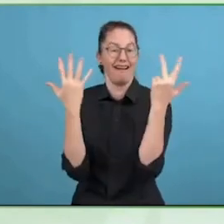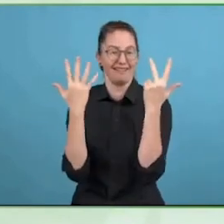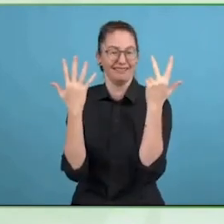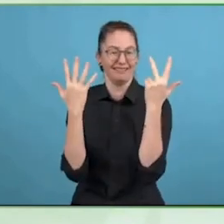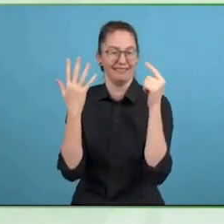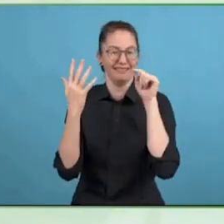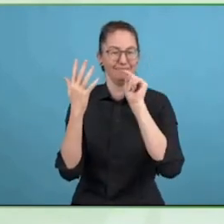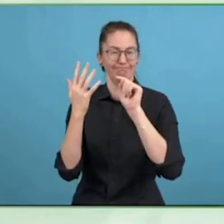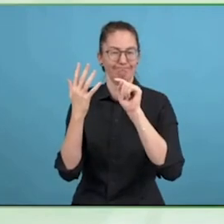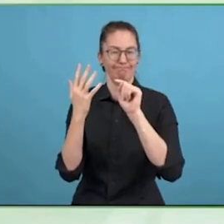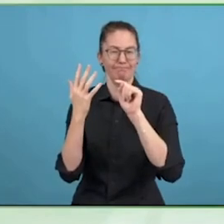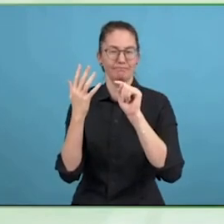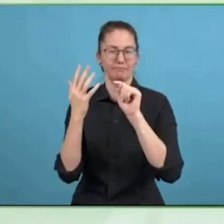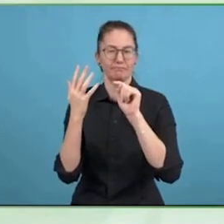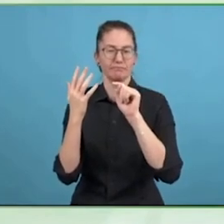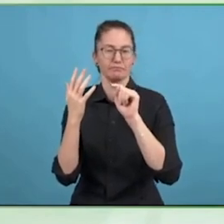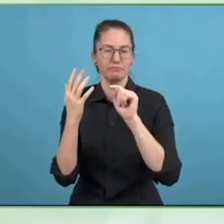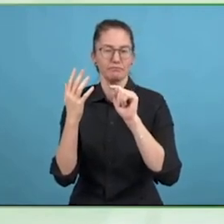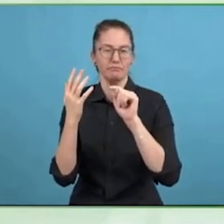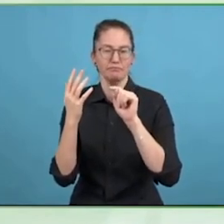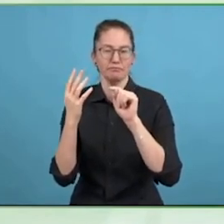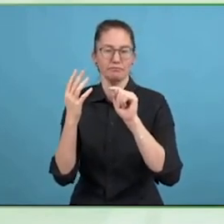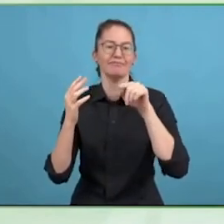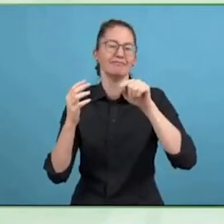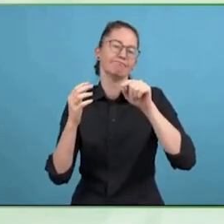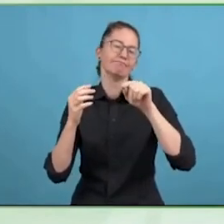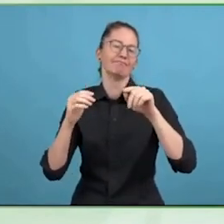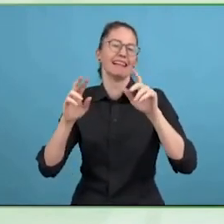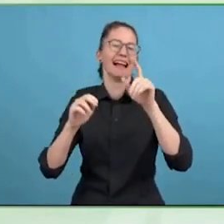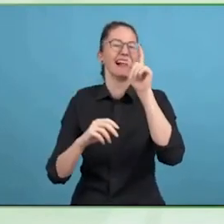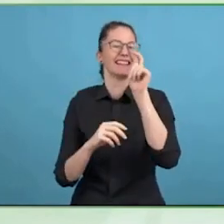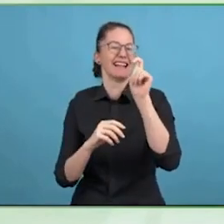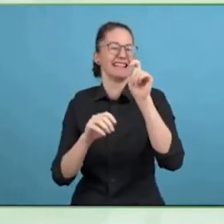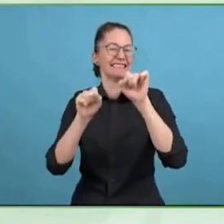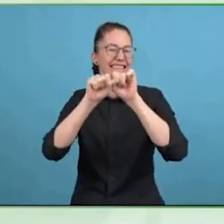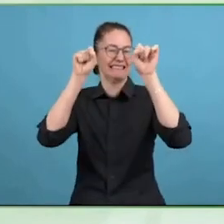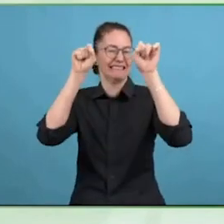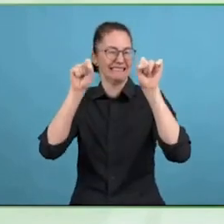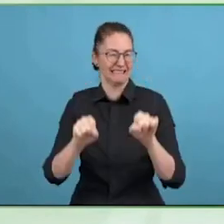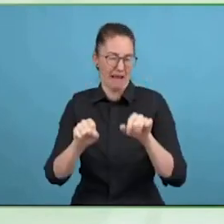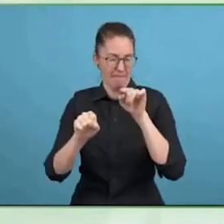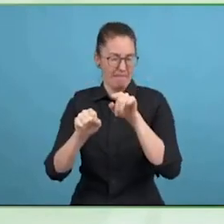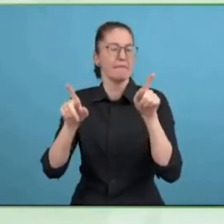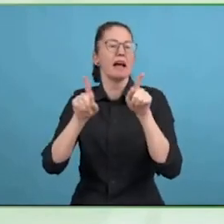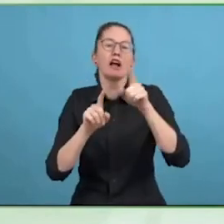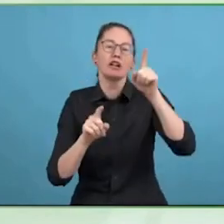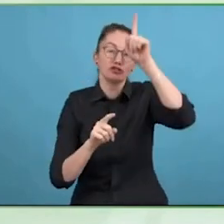were from disability organisations, from higher education, from the